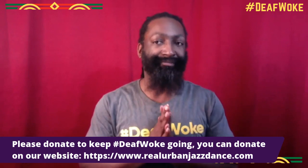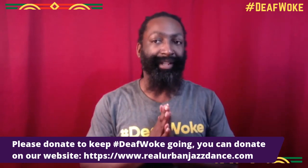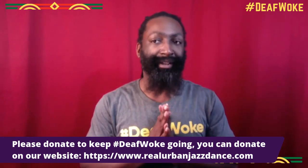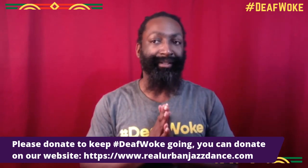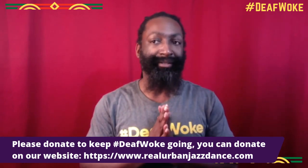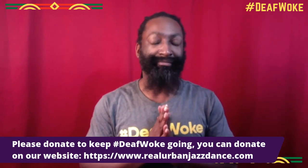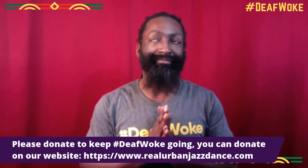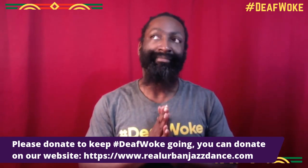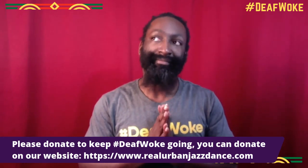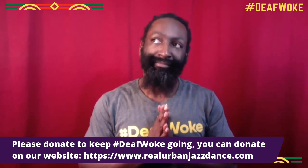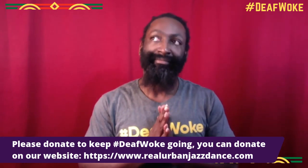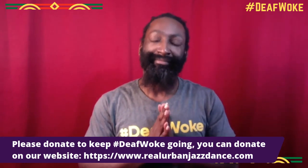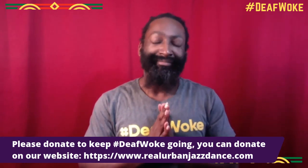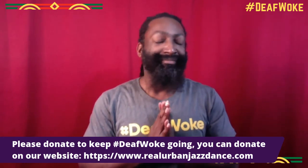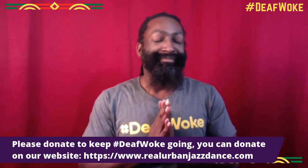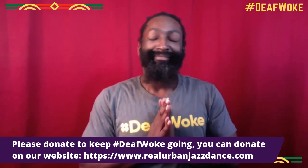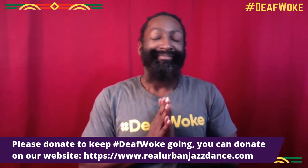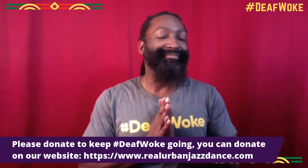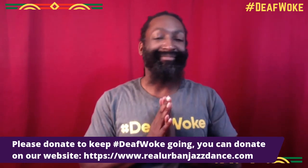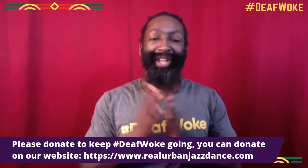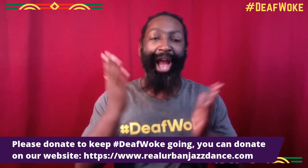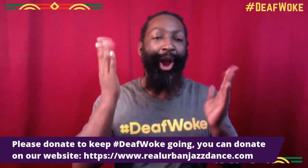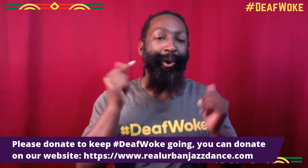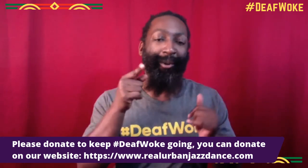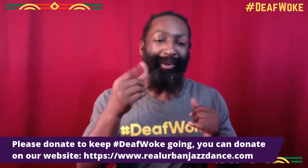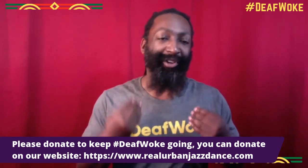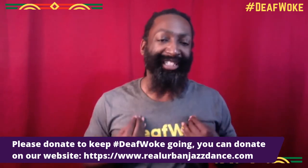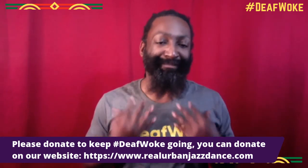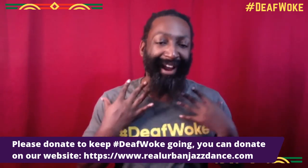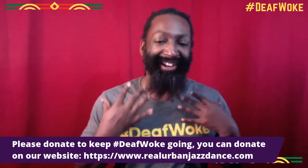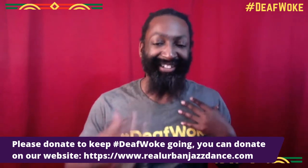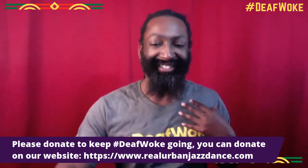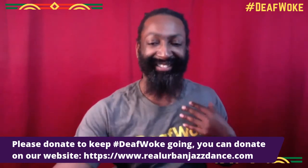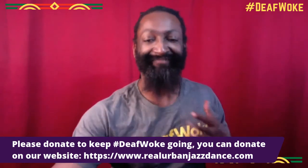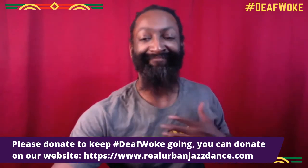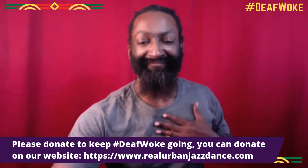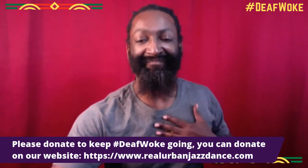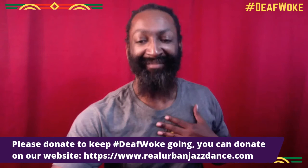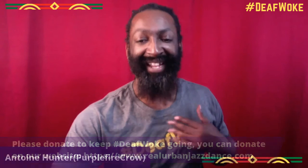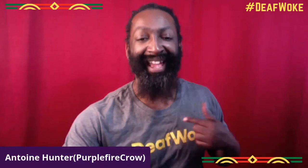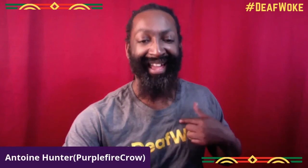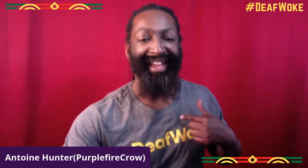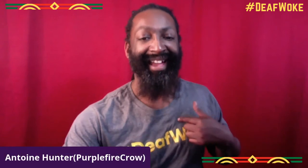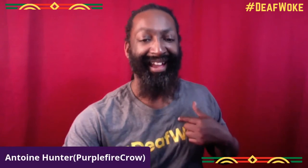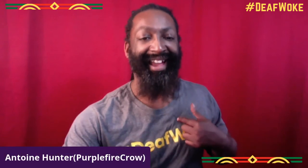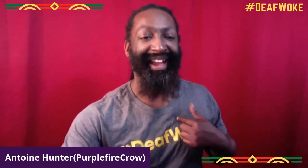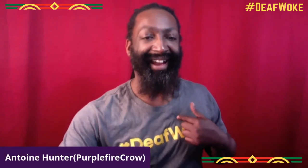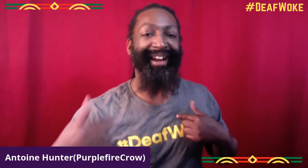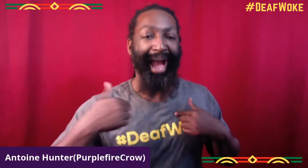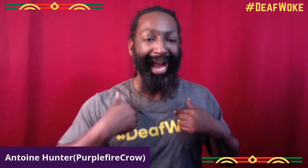So let's help elevate us all together. I hope you were inspired by tonight.